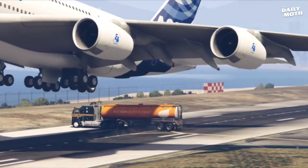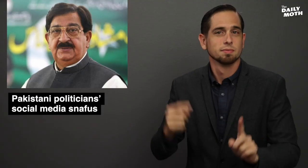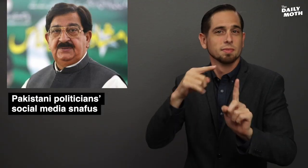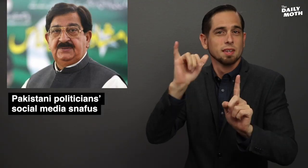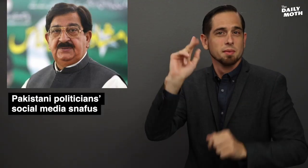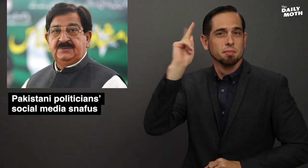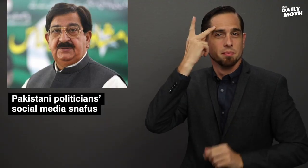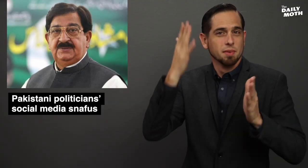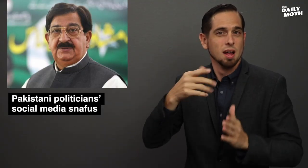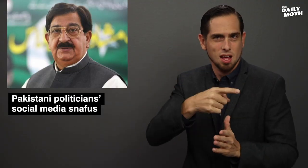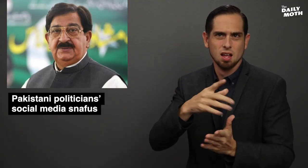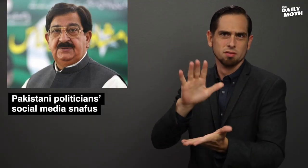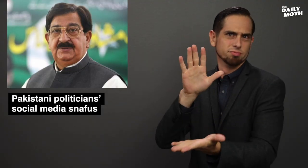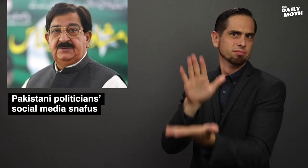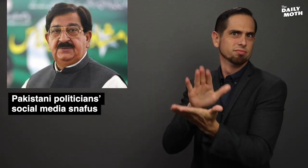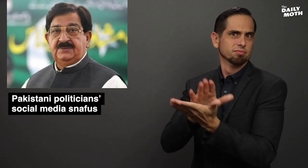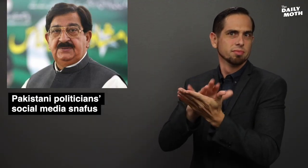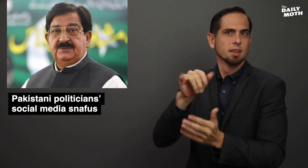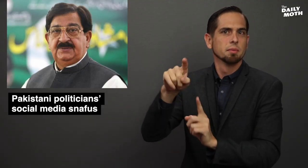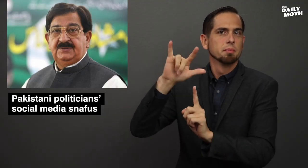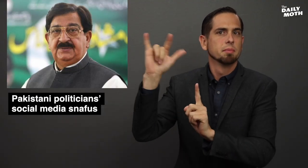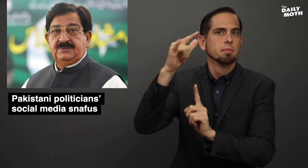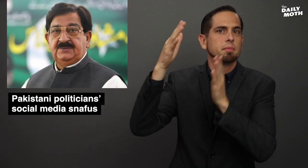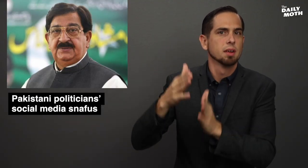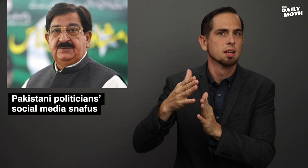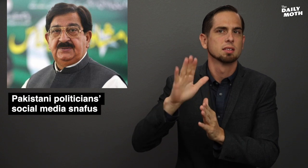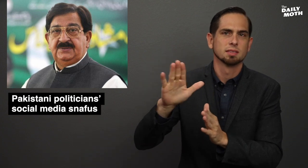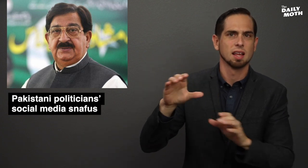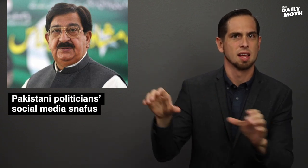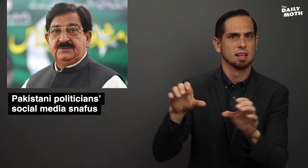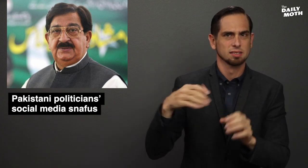The politician praised the pilot's actions